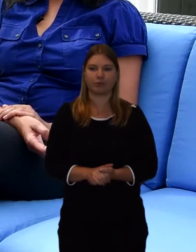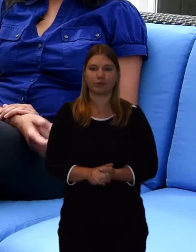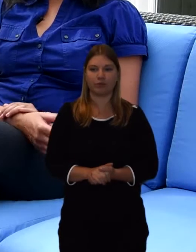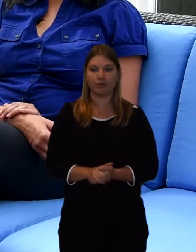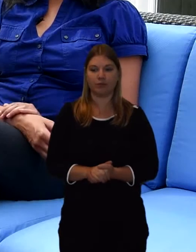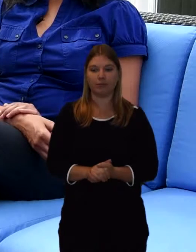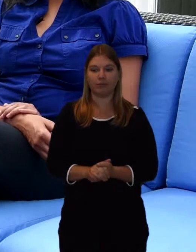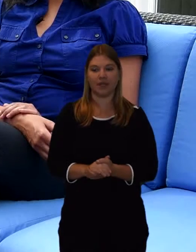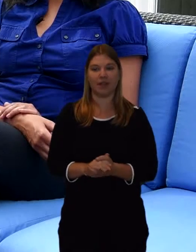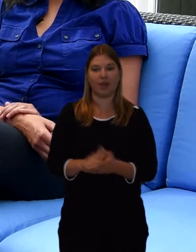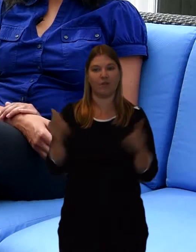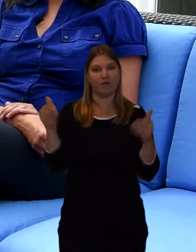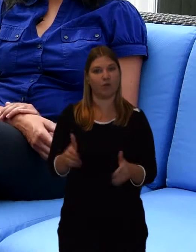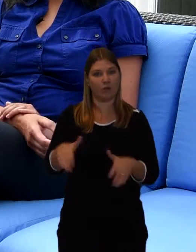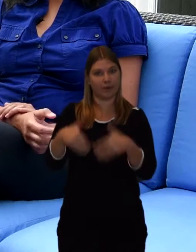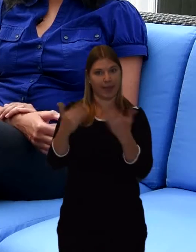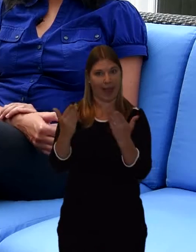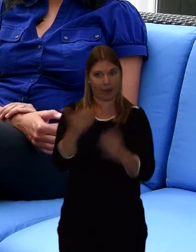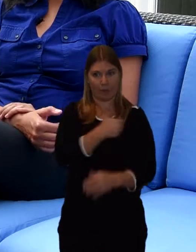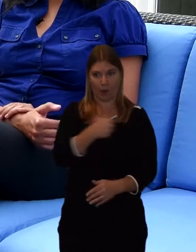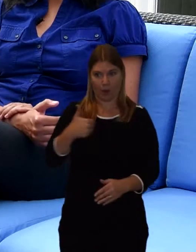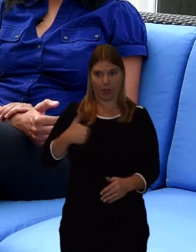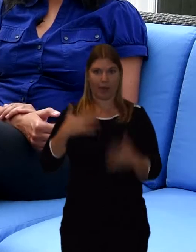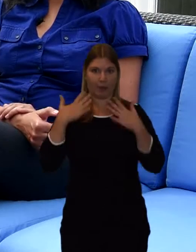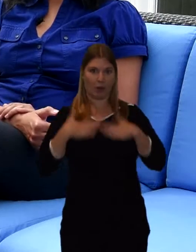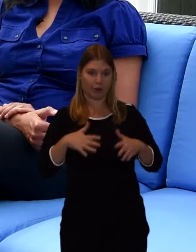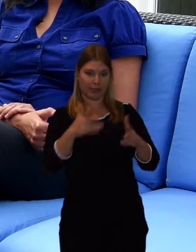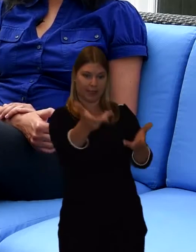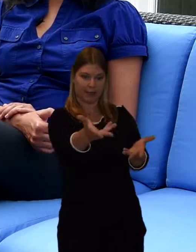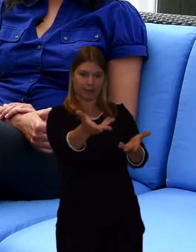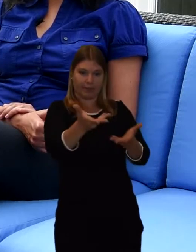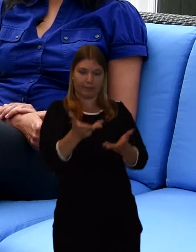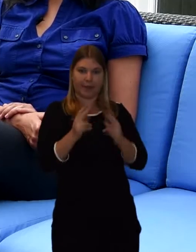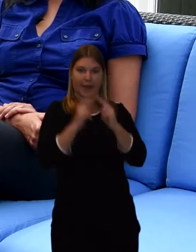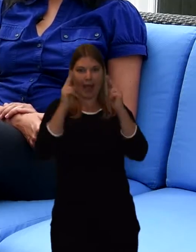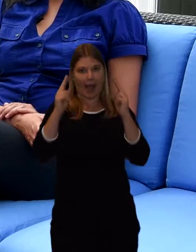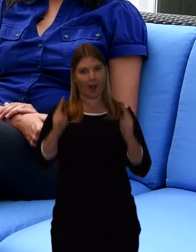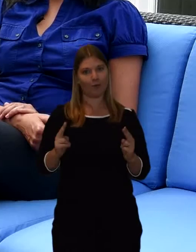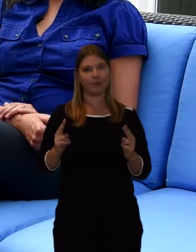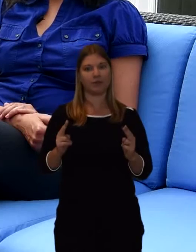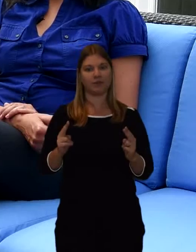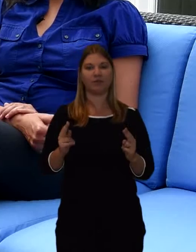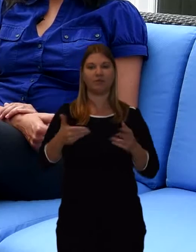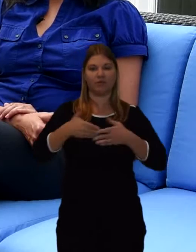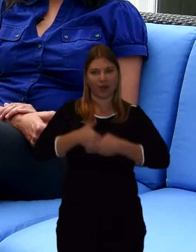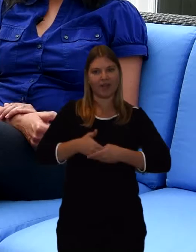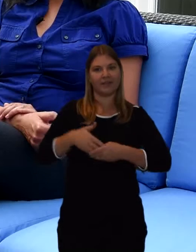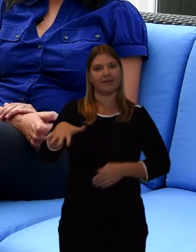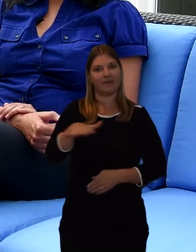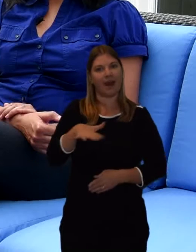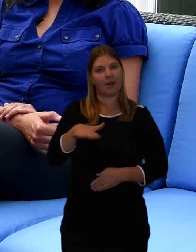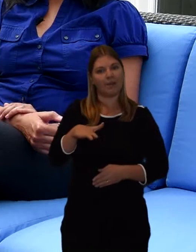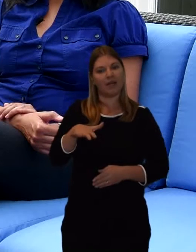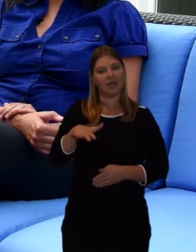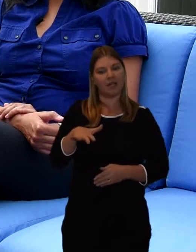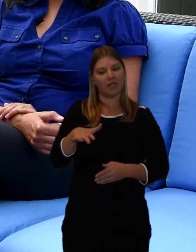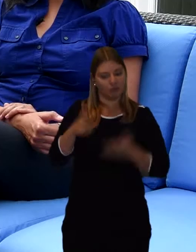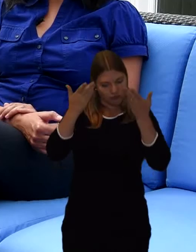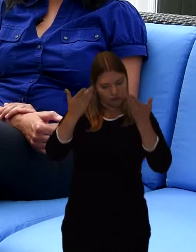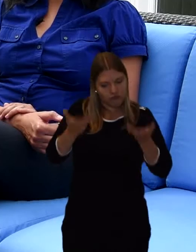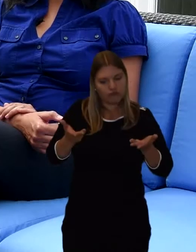In the morning the body is brought to the house and close relatives and friends would be there.